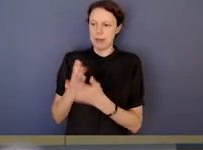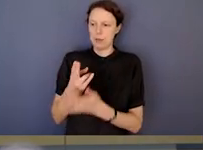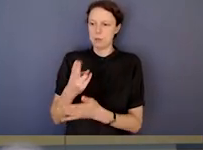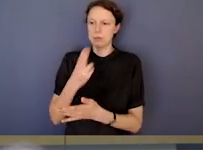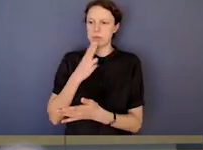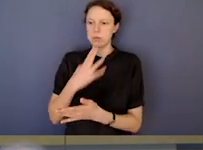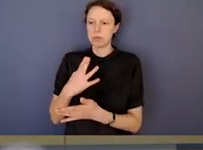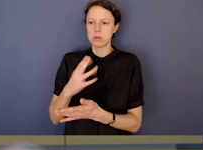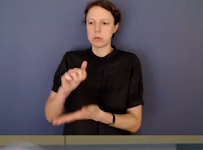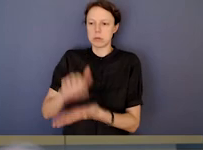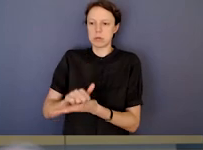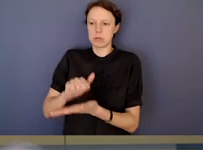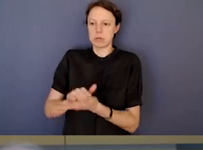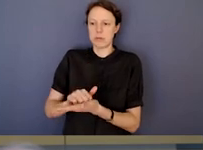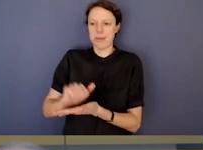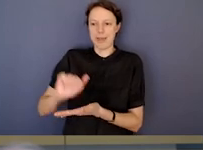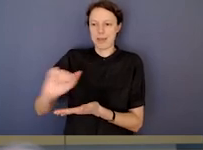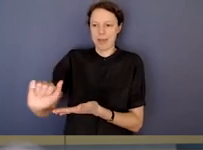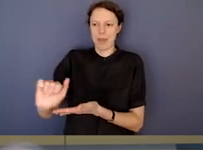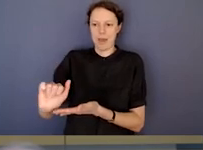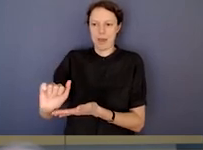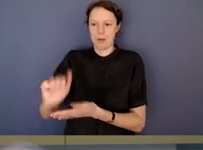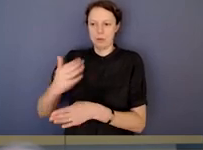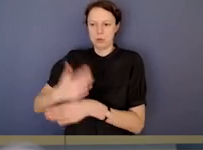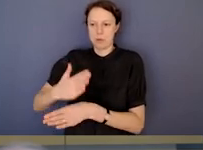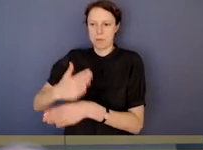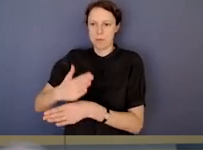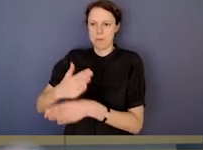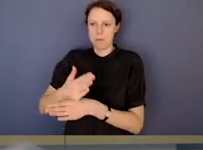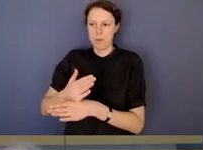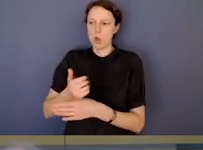Generally speaking, that will overlap with